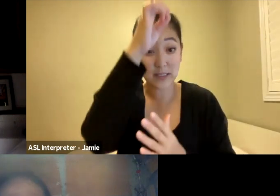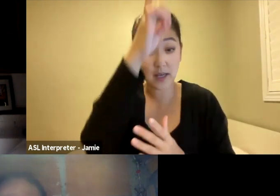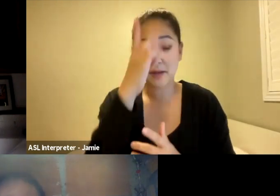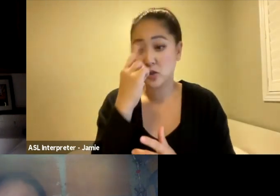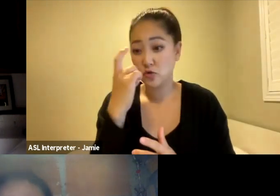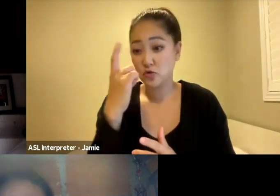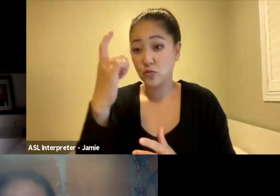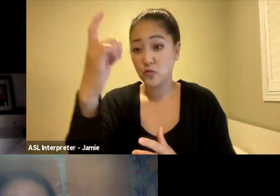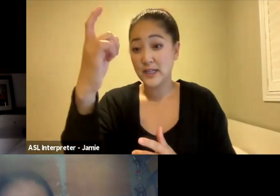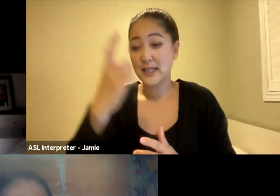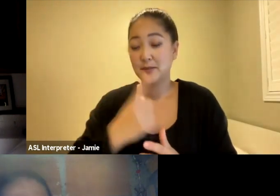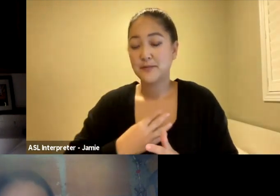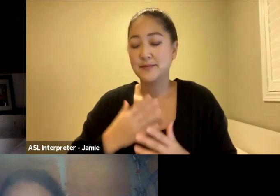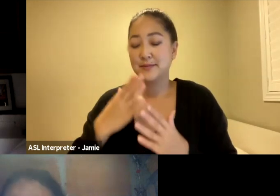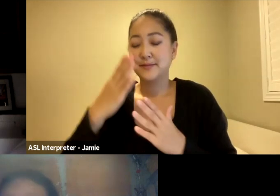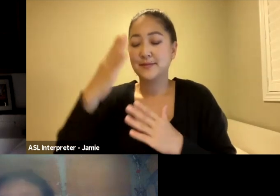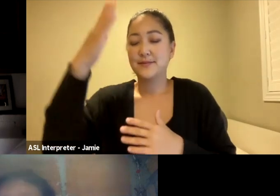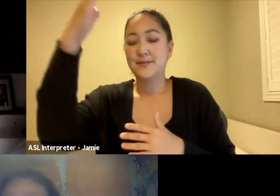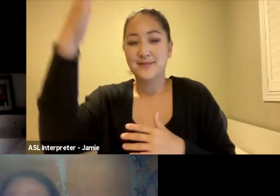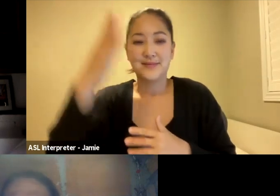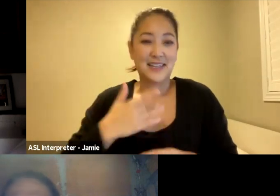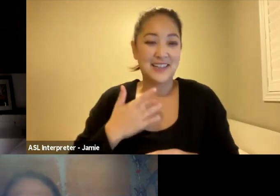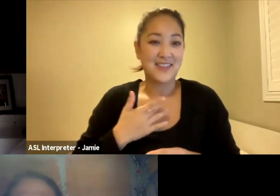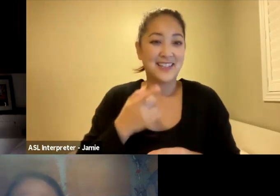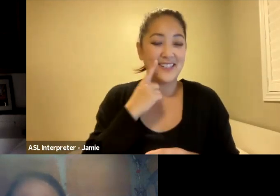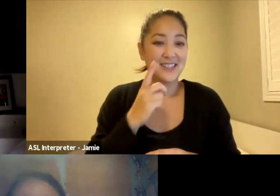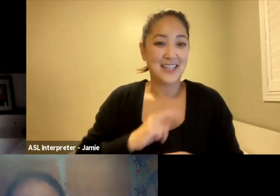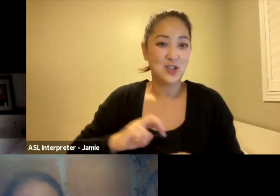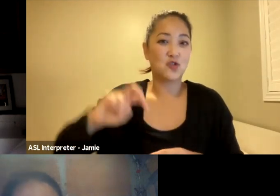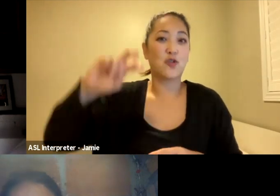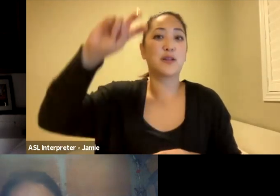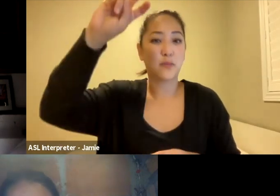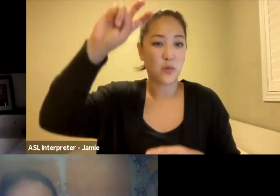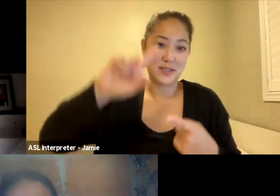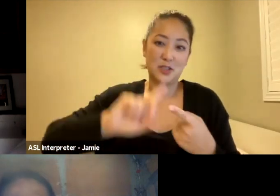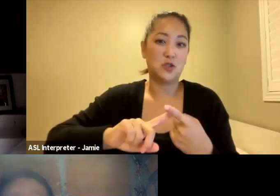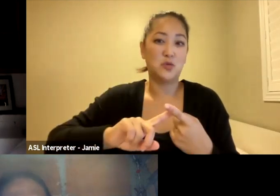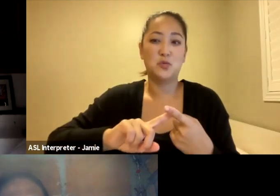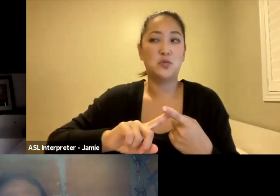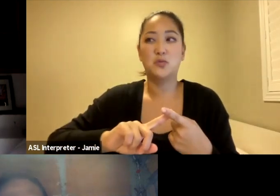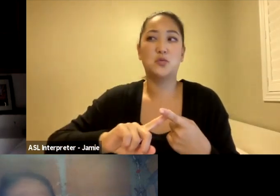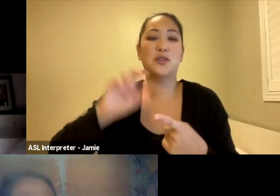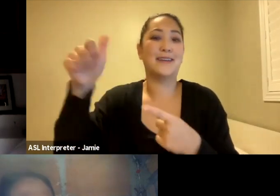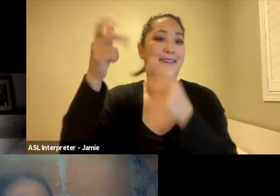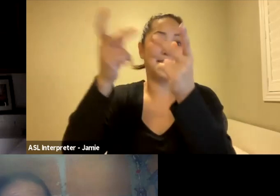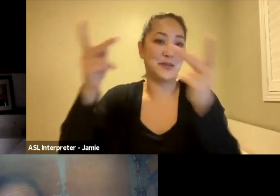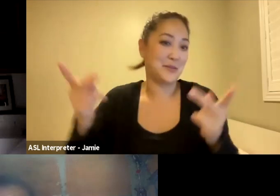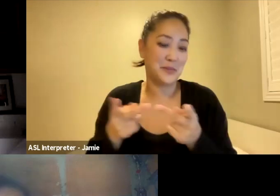Maybe this is like a portal, a transportation to another place and dreams.